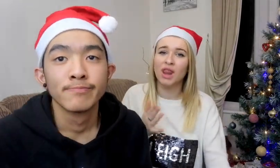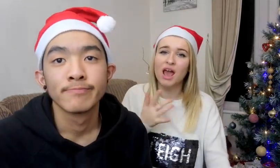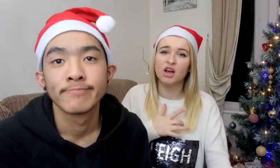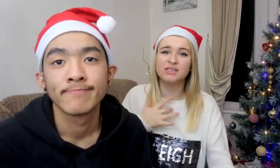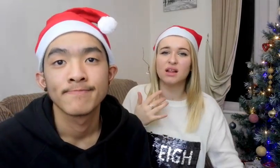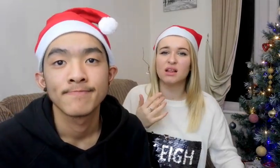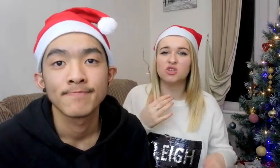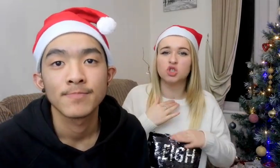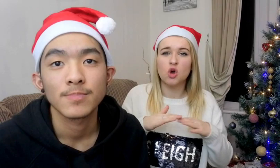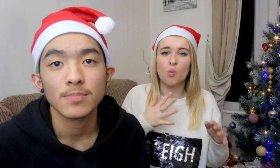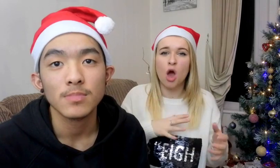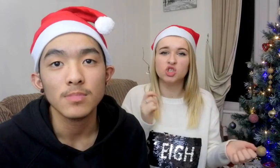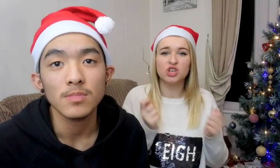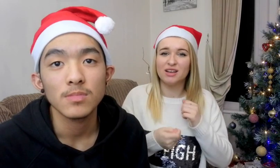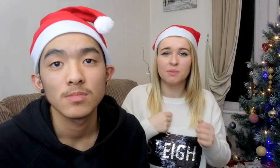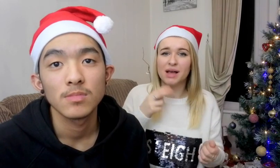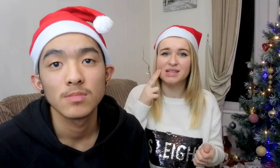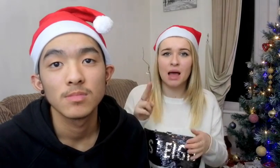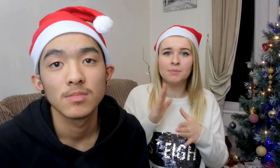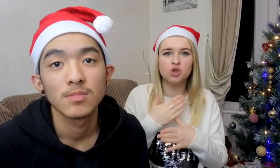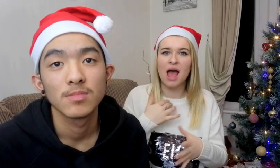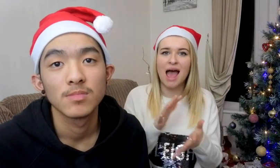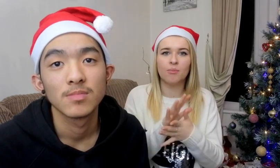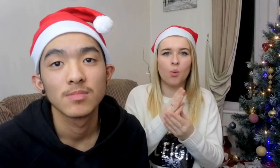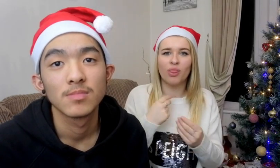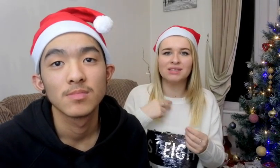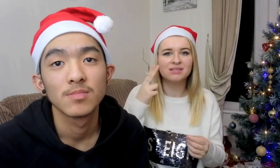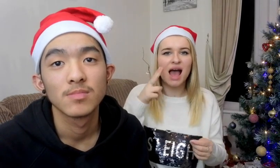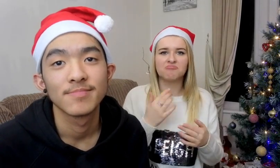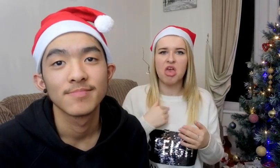To be honest, I don't really want to change my name Because I am happy with my name